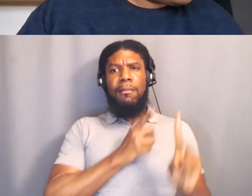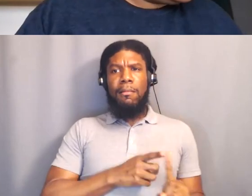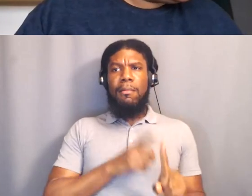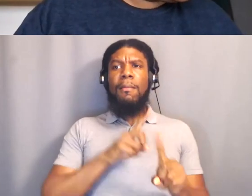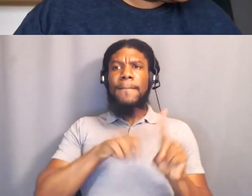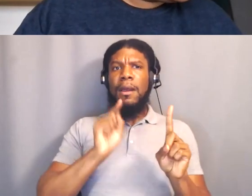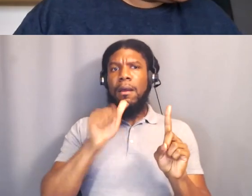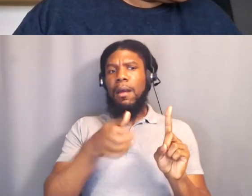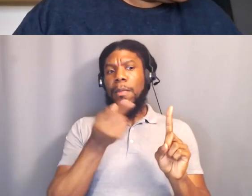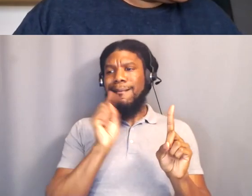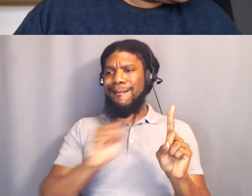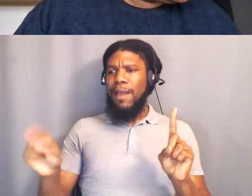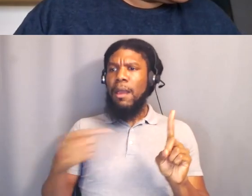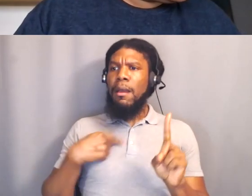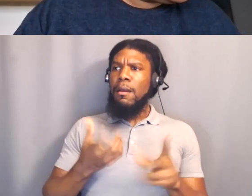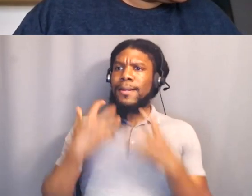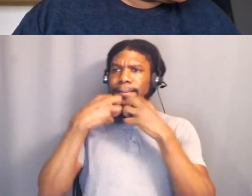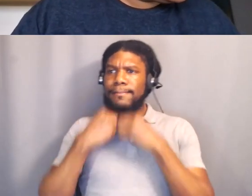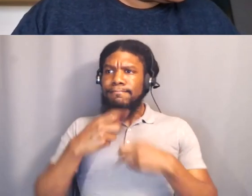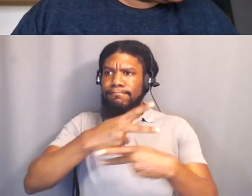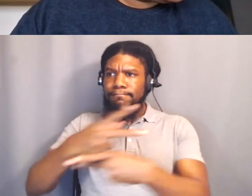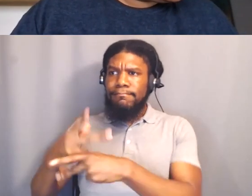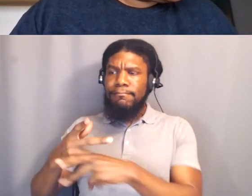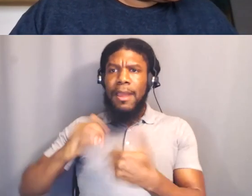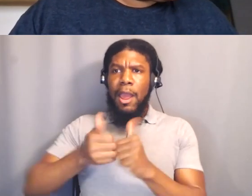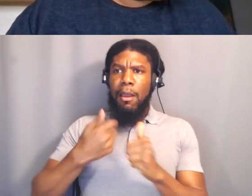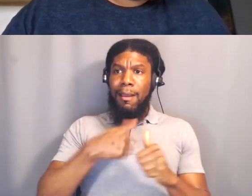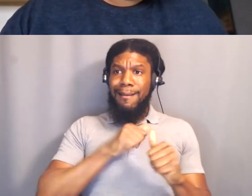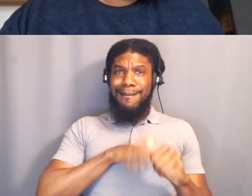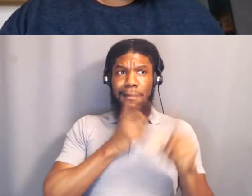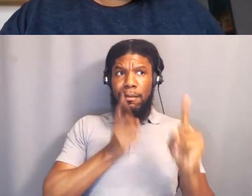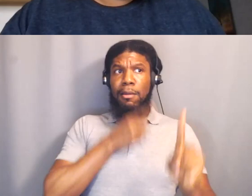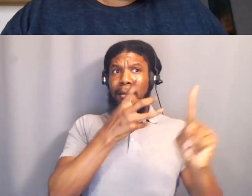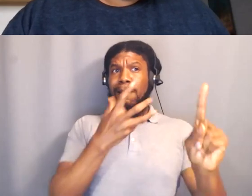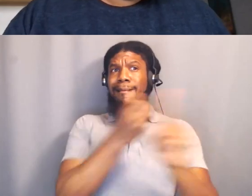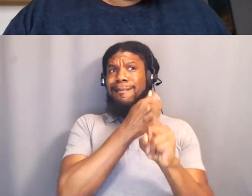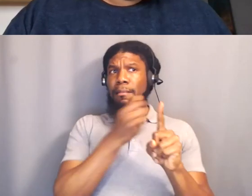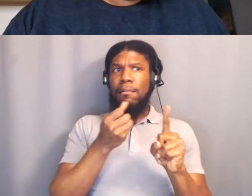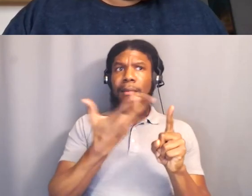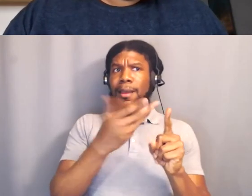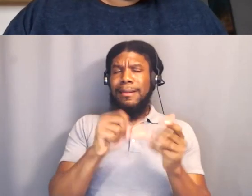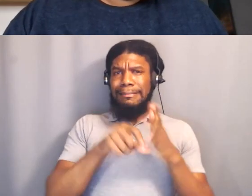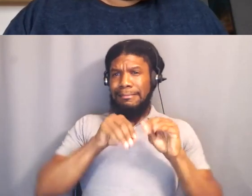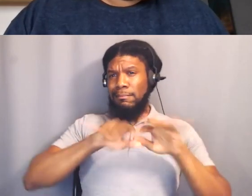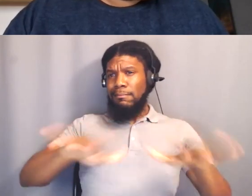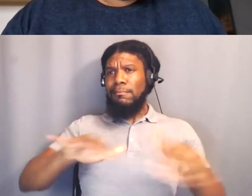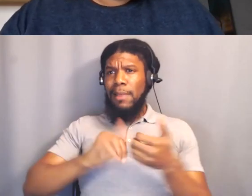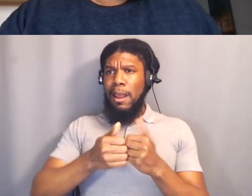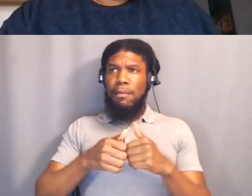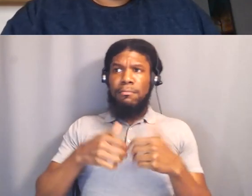And like what you can do right now to move what you care about forward. Right. Well, thank you for that grounding, Yolanda.